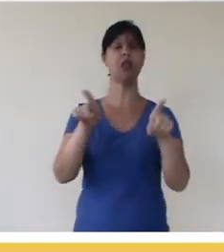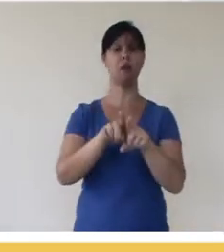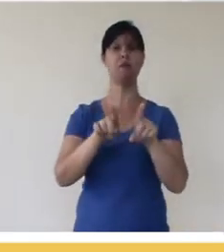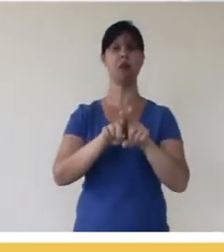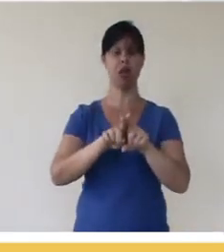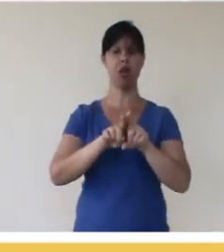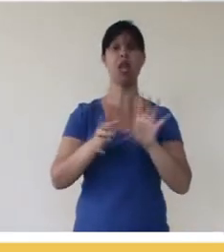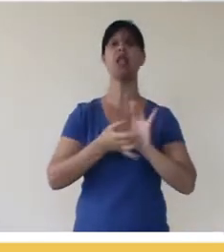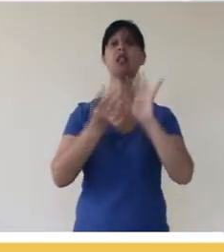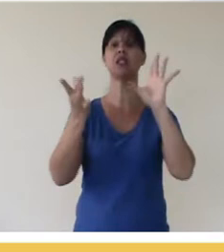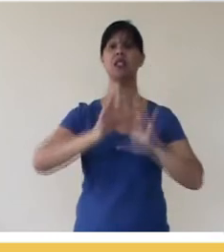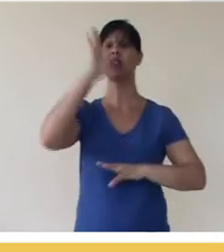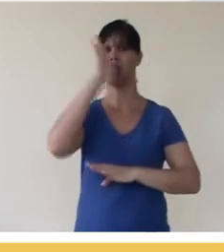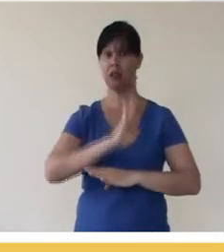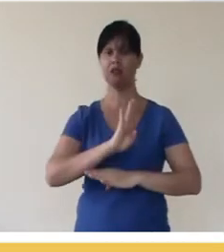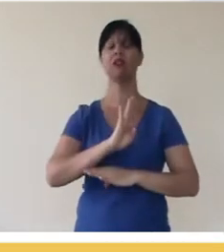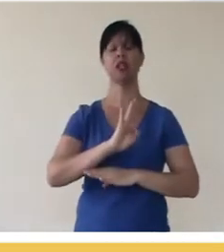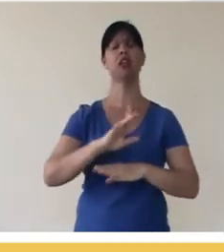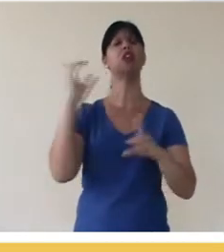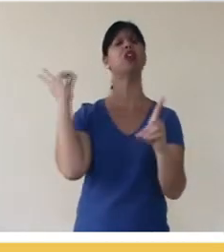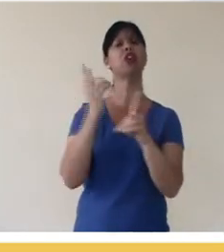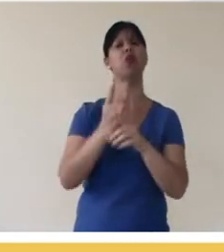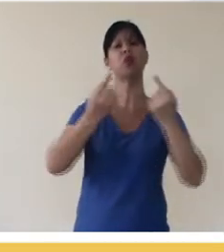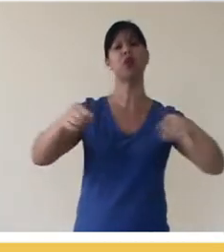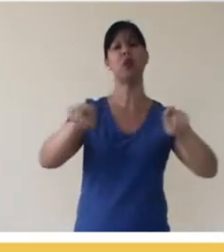extent, free licenses and you can find a number of songs for